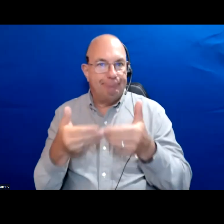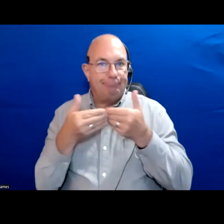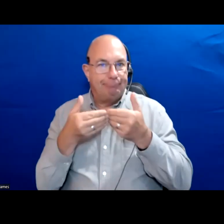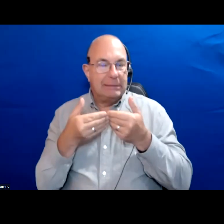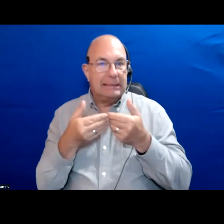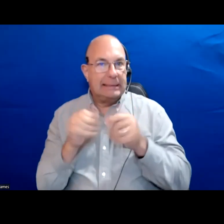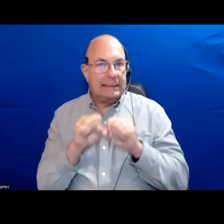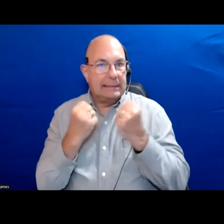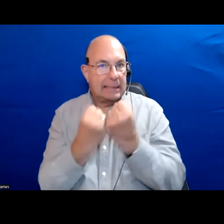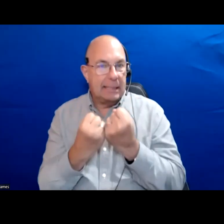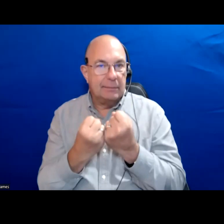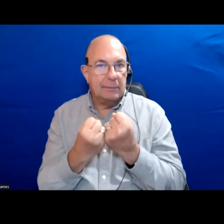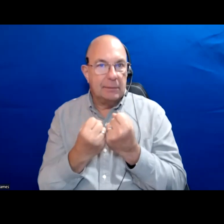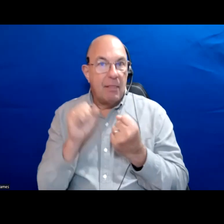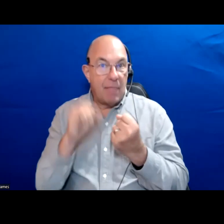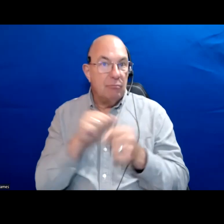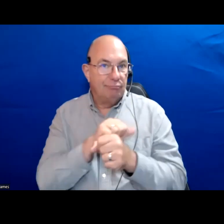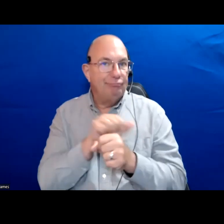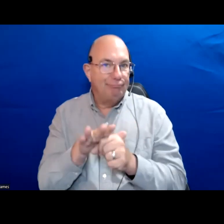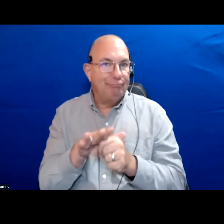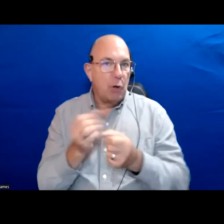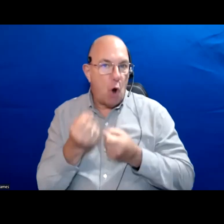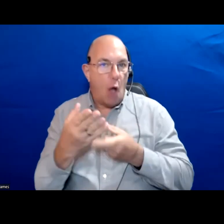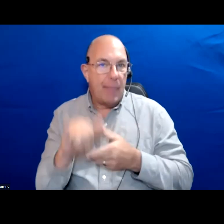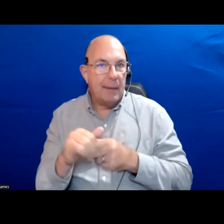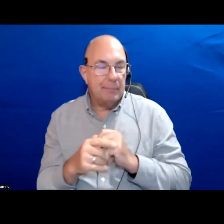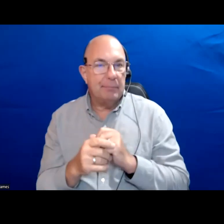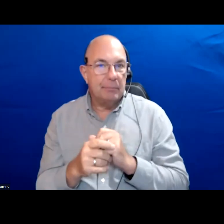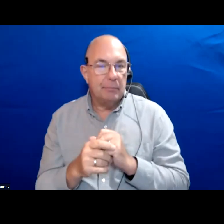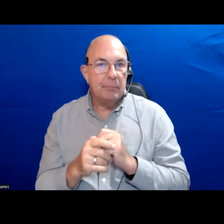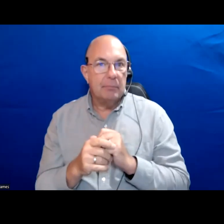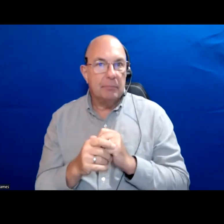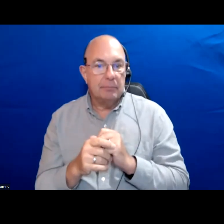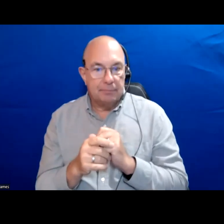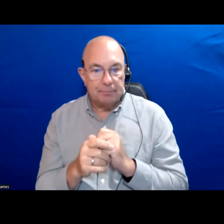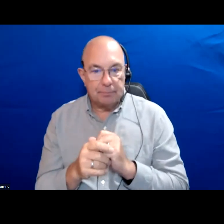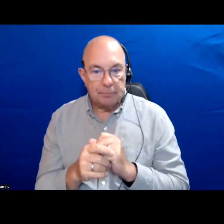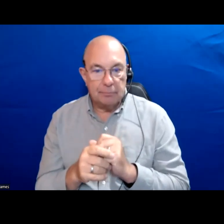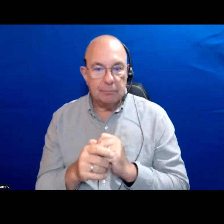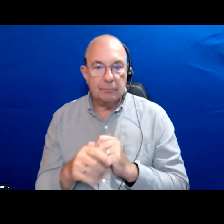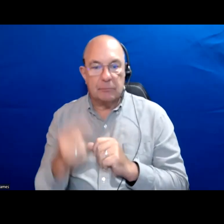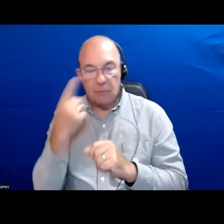And we saw that shifted during the pandemic but I think we are part of making that case in every election.